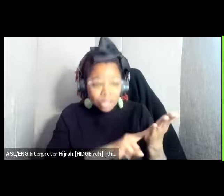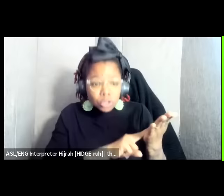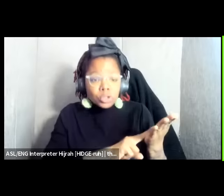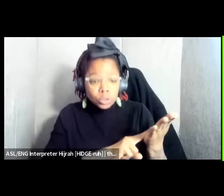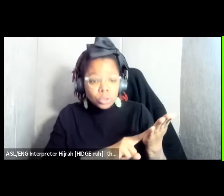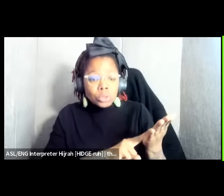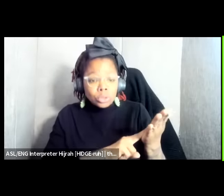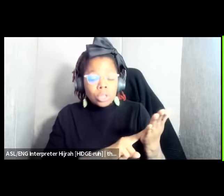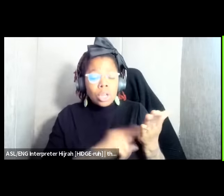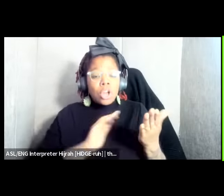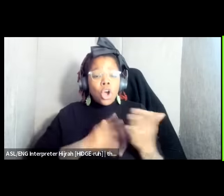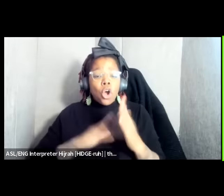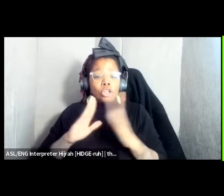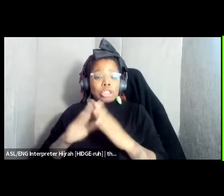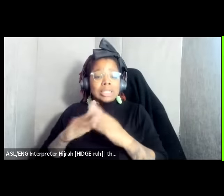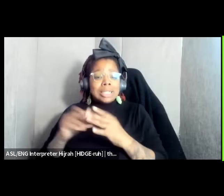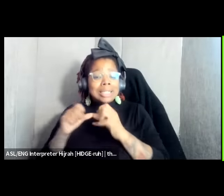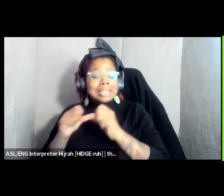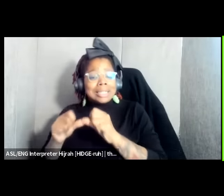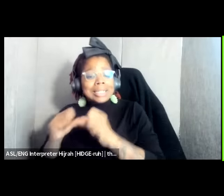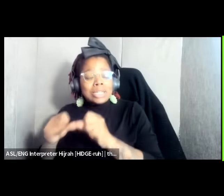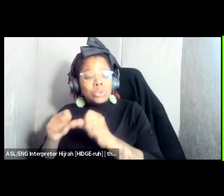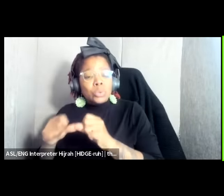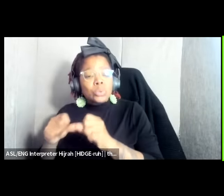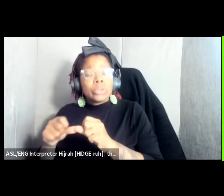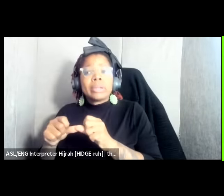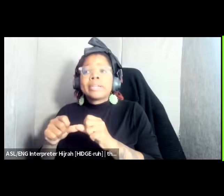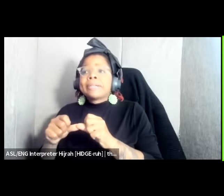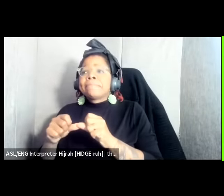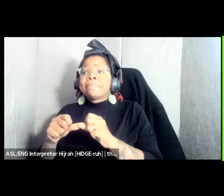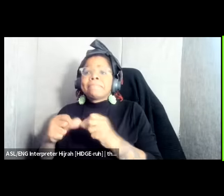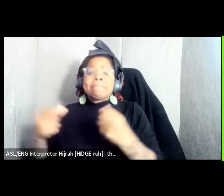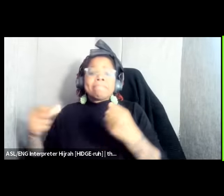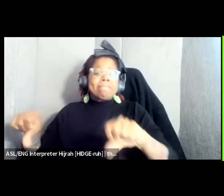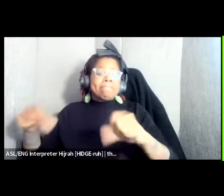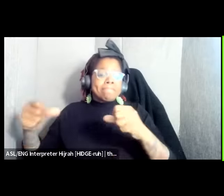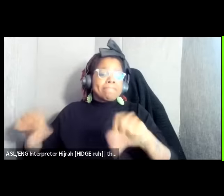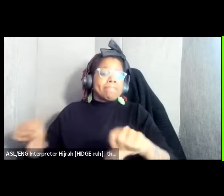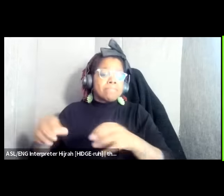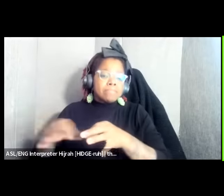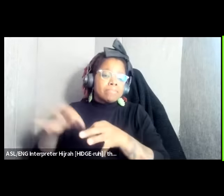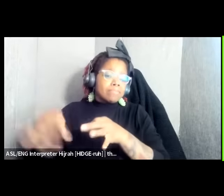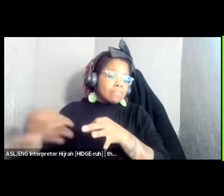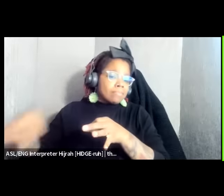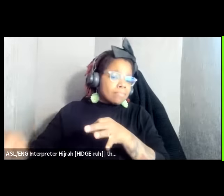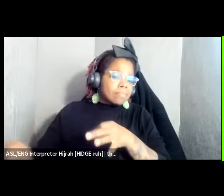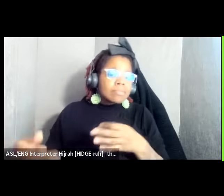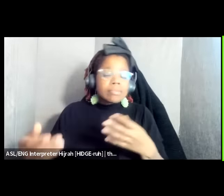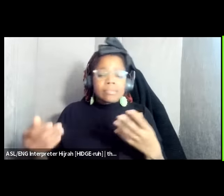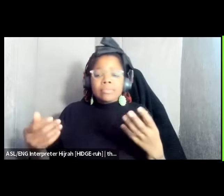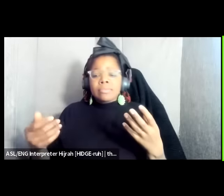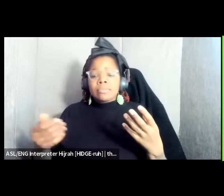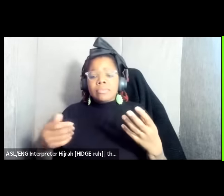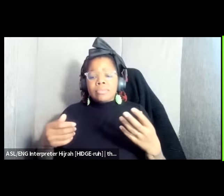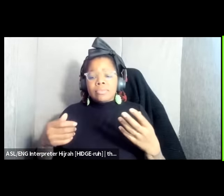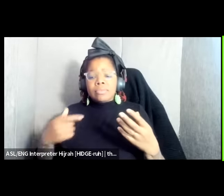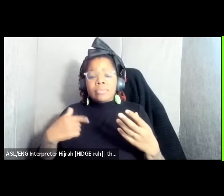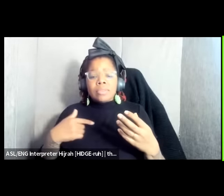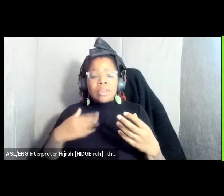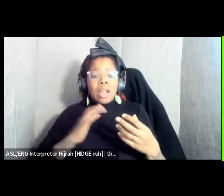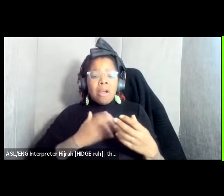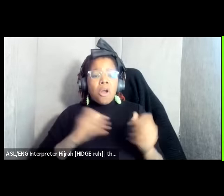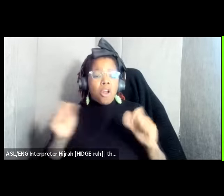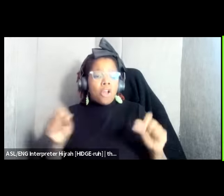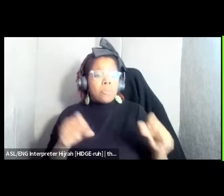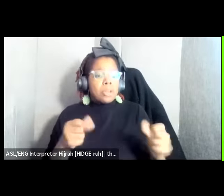city has continued to um to deny to delay um us being able to get this on the ballot and so there